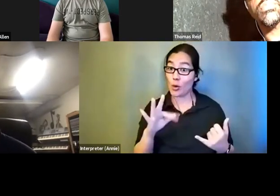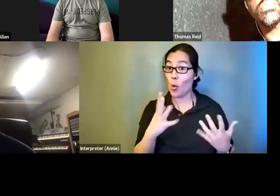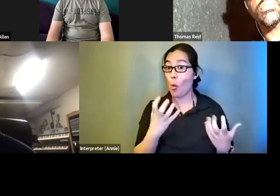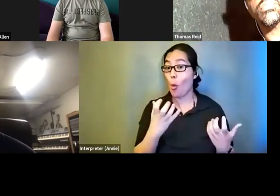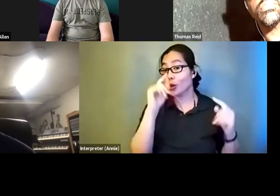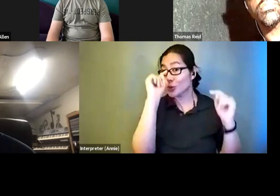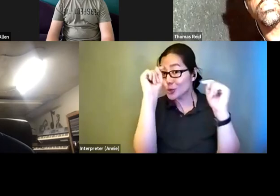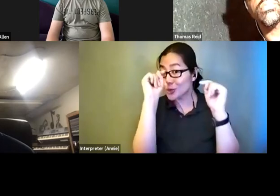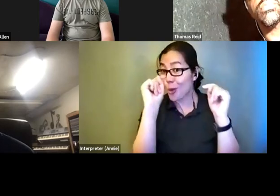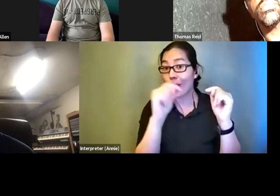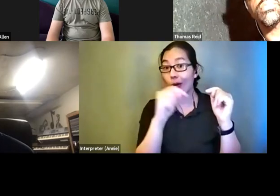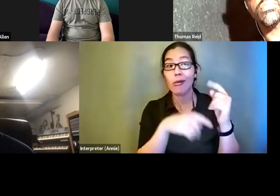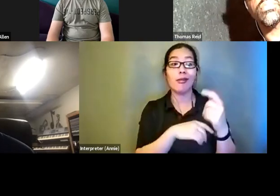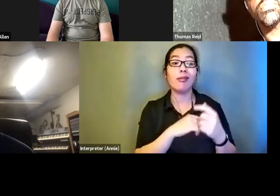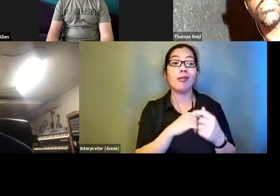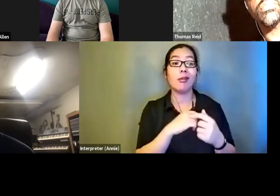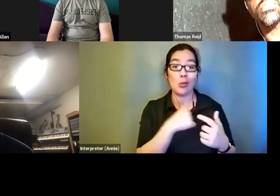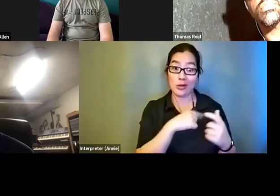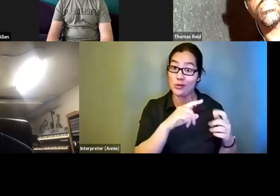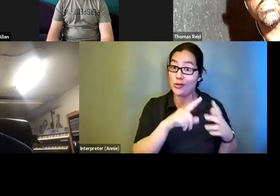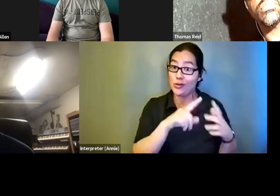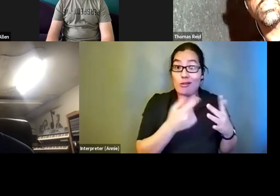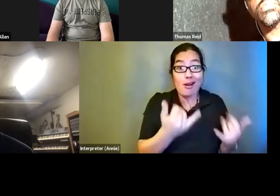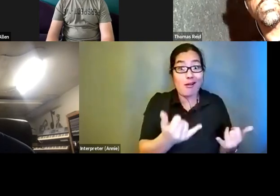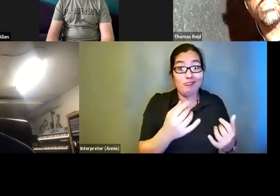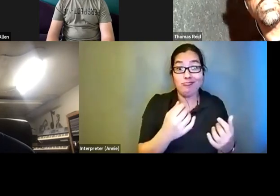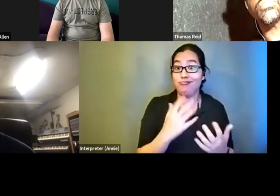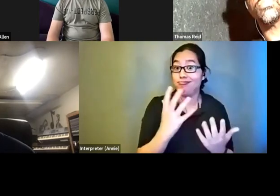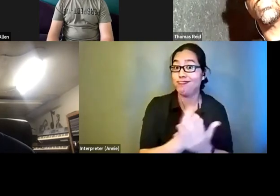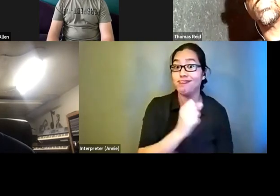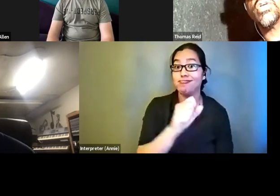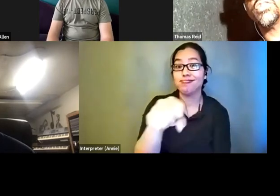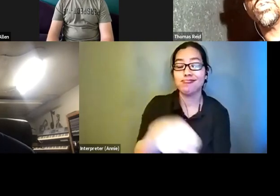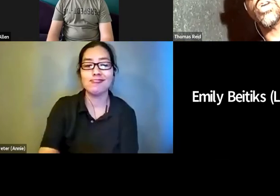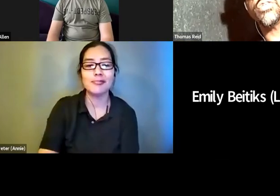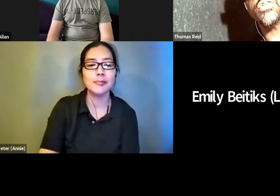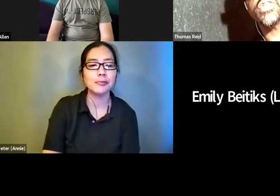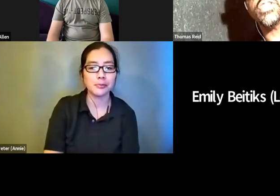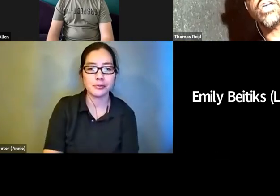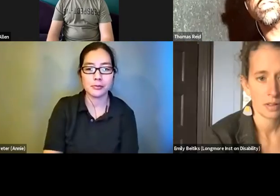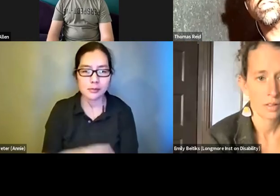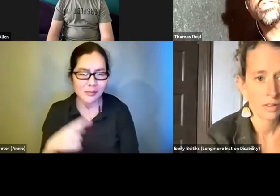. >>>: I think you cut off the